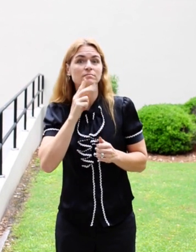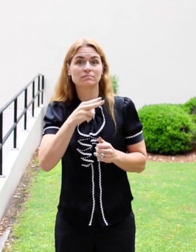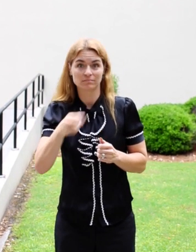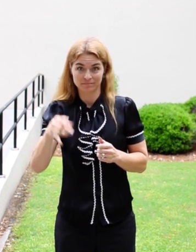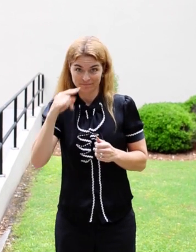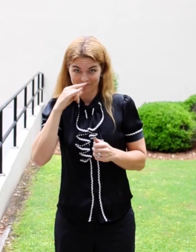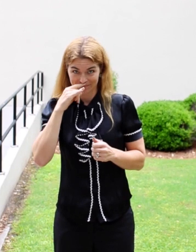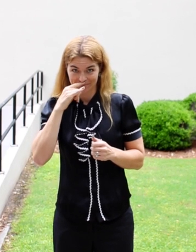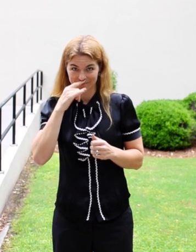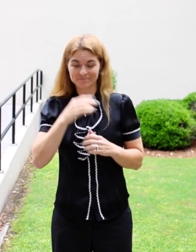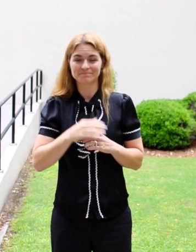in several different places.